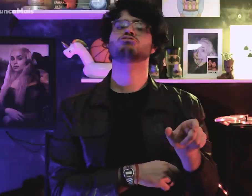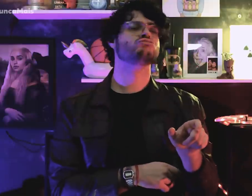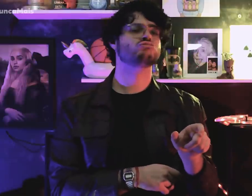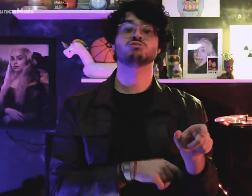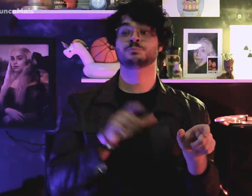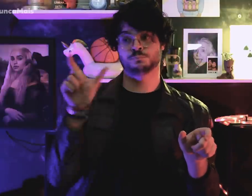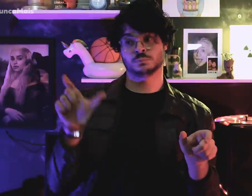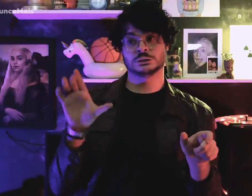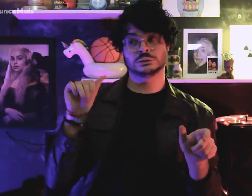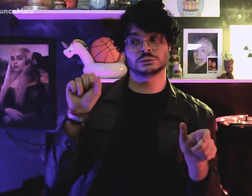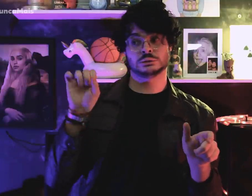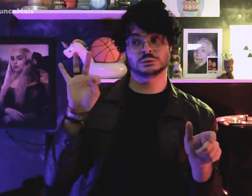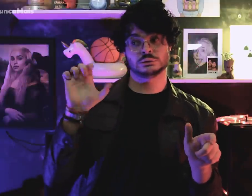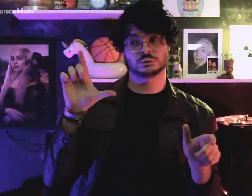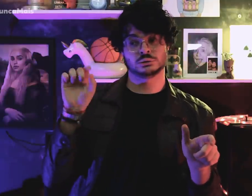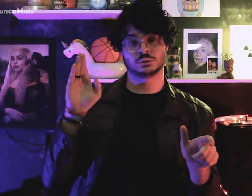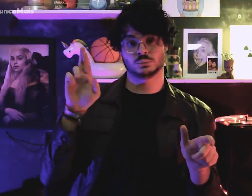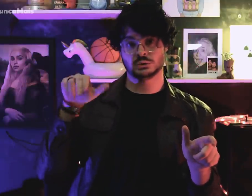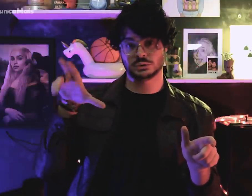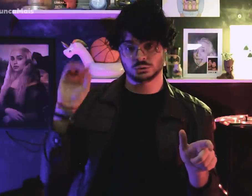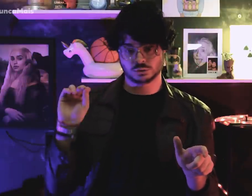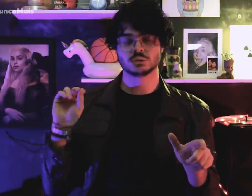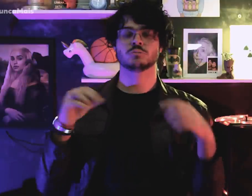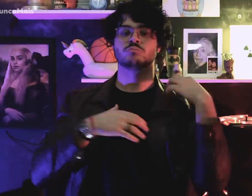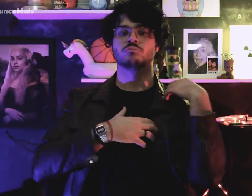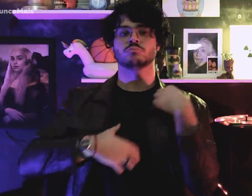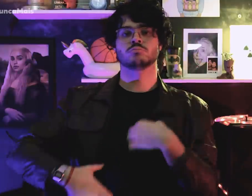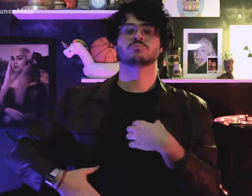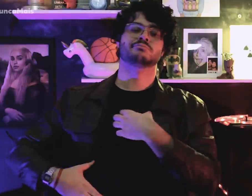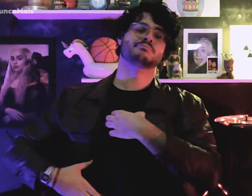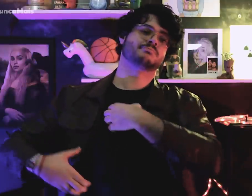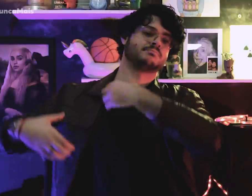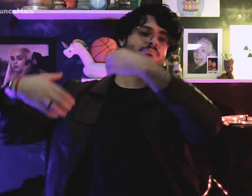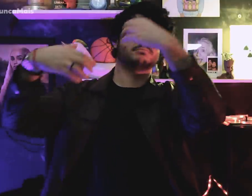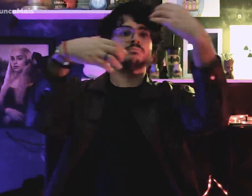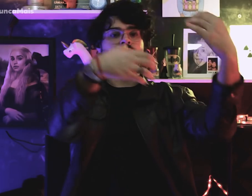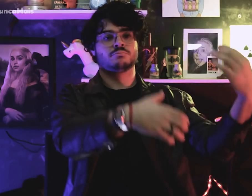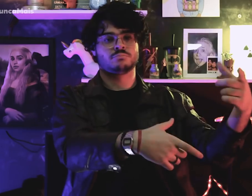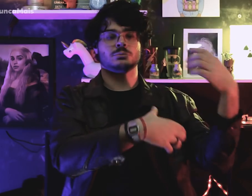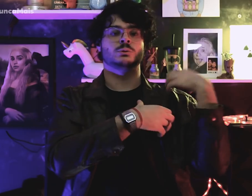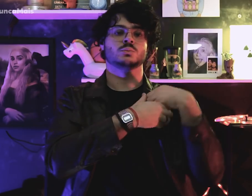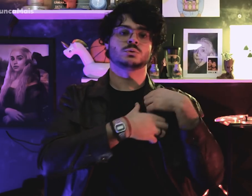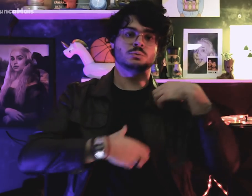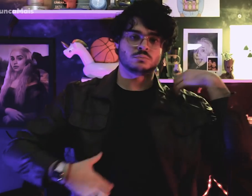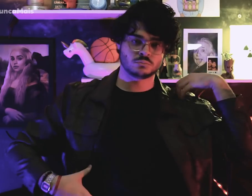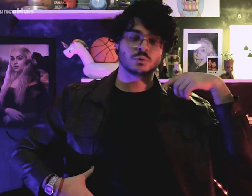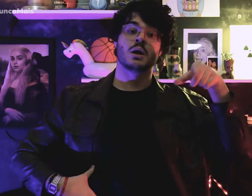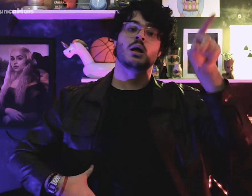was sworn in by the former president Castelo Branco, as